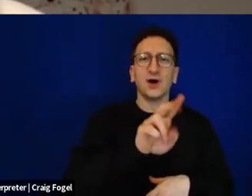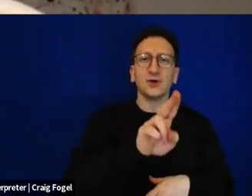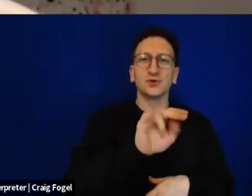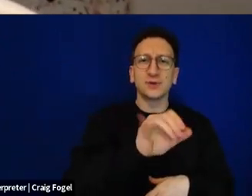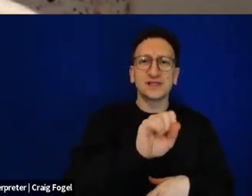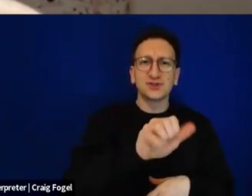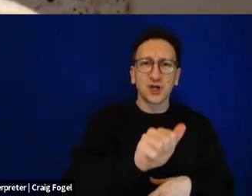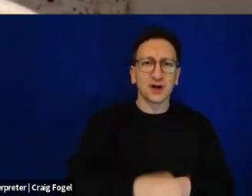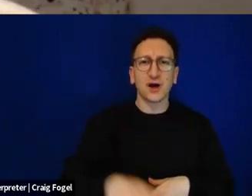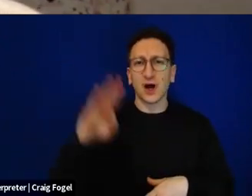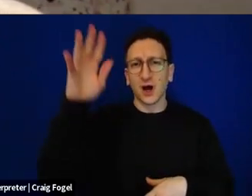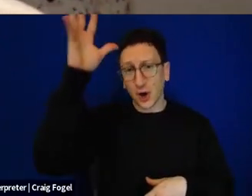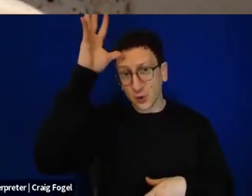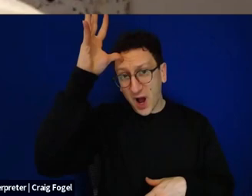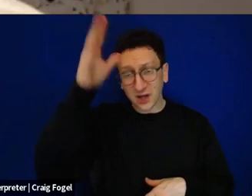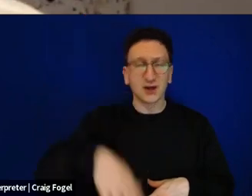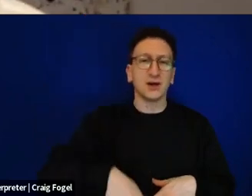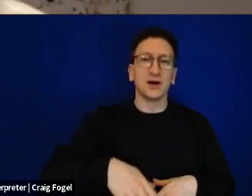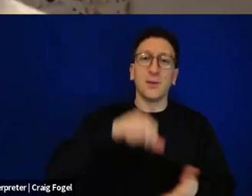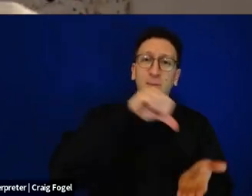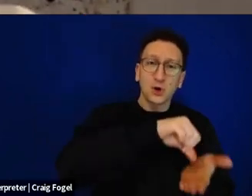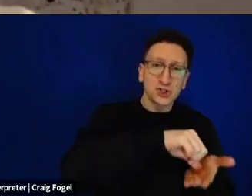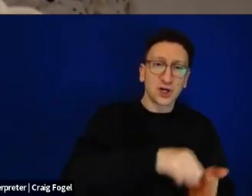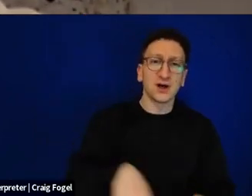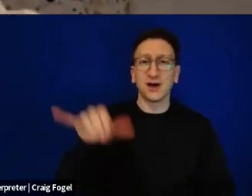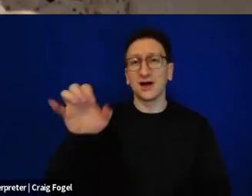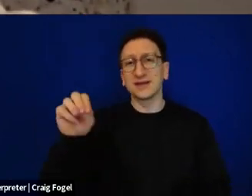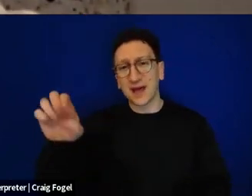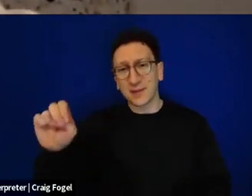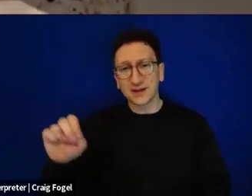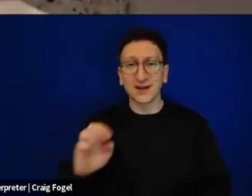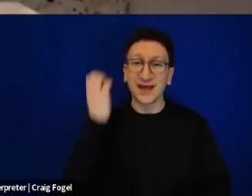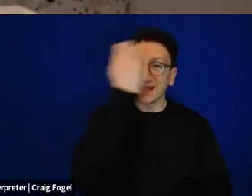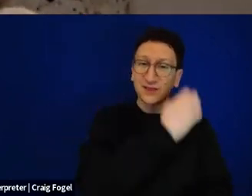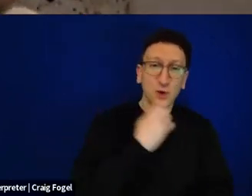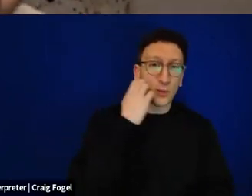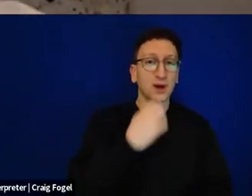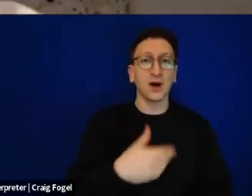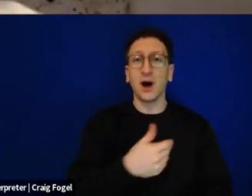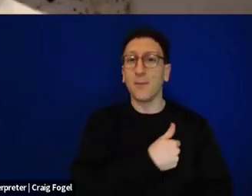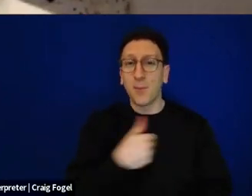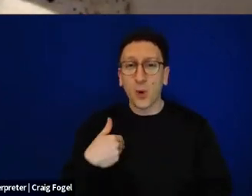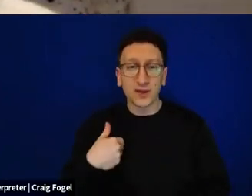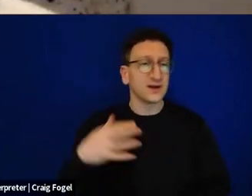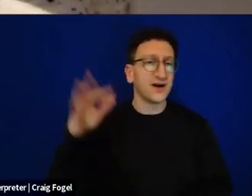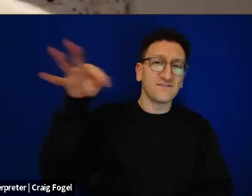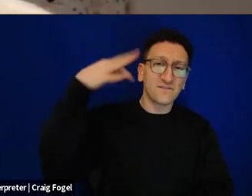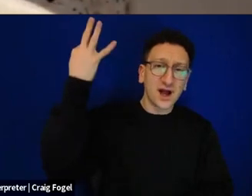Iraqi Jews and Persian Jews, the customs of Yemenite Jews, Ethiopian Jews, Polish Jews, French Jews, American Jews. There's so many customs.